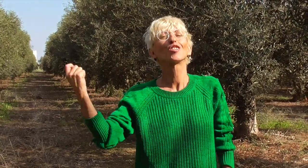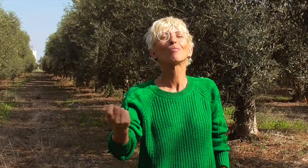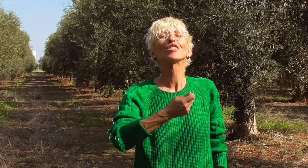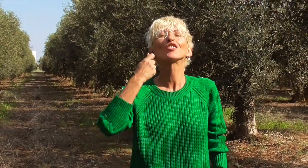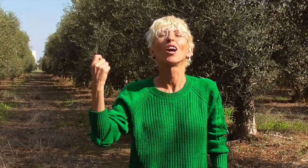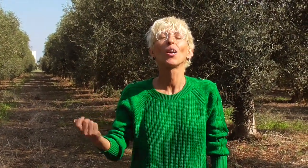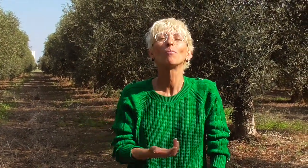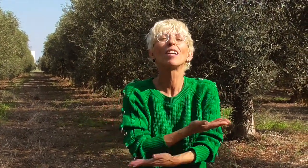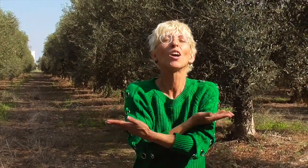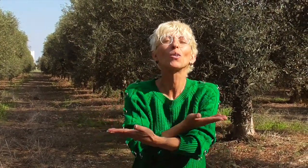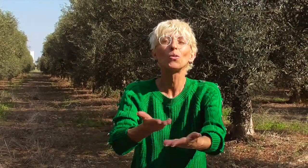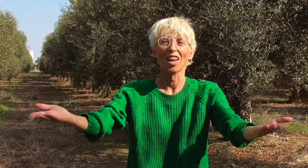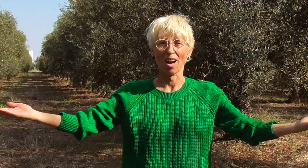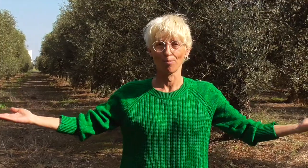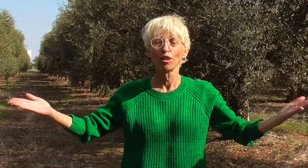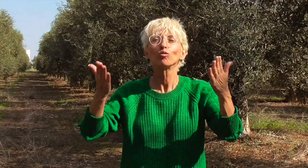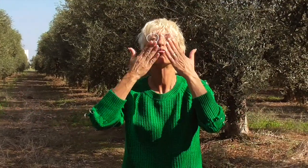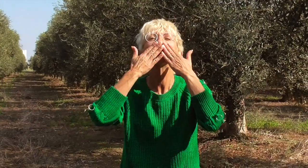shabbat shalom for everyone!!!